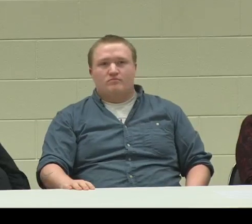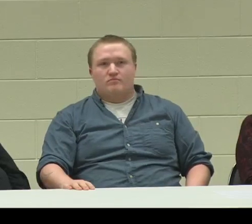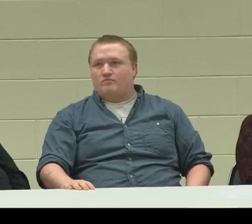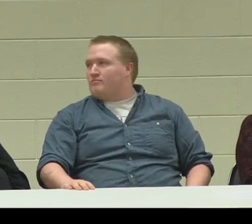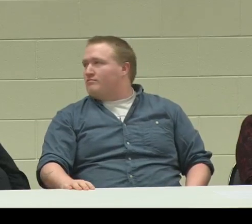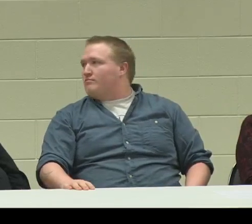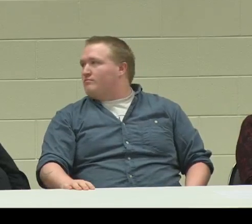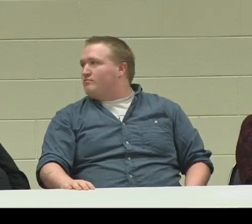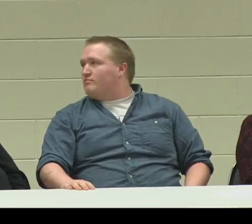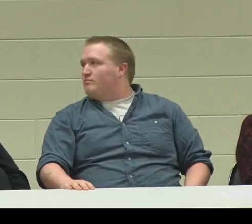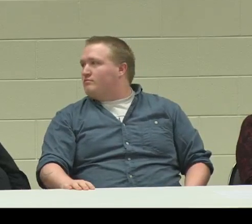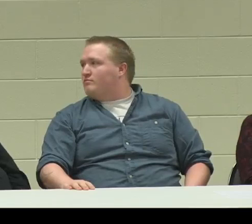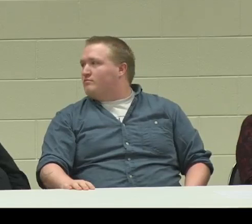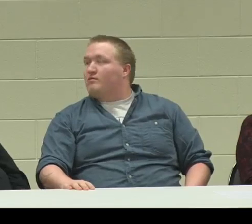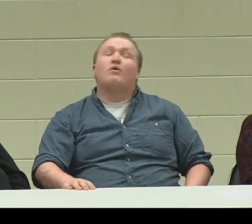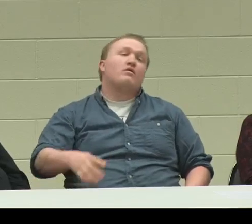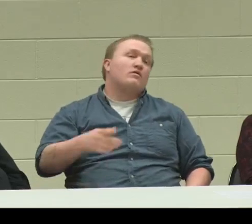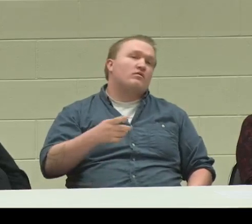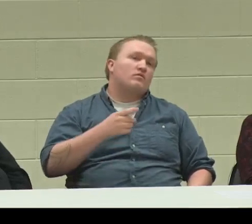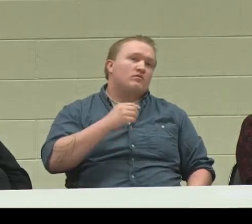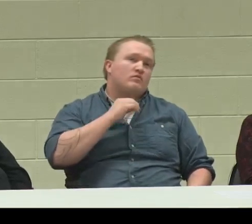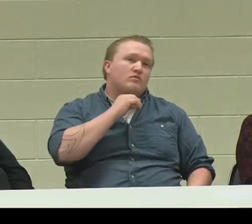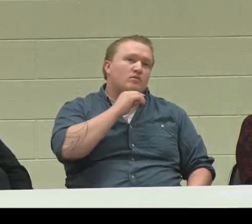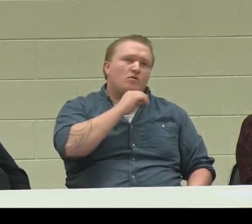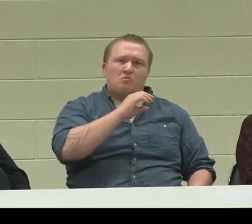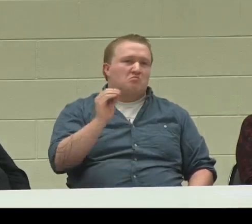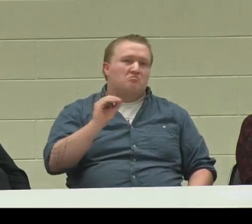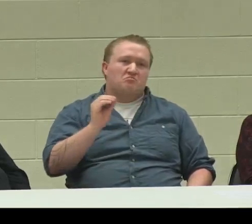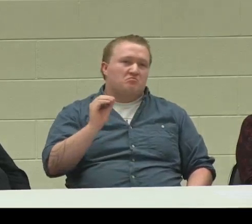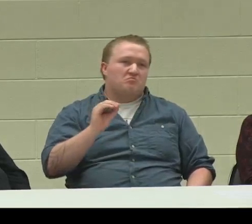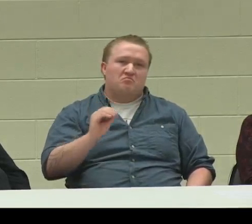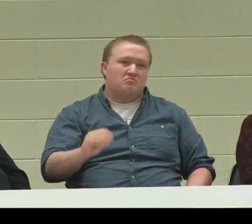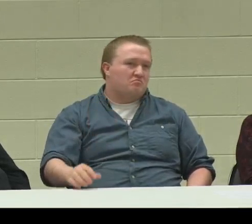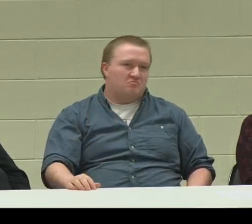Like an interpreter or an FM system?